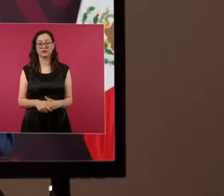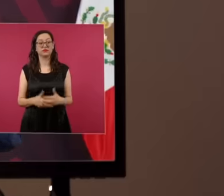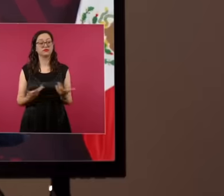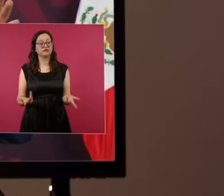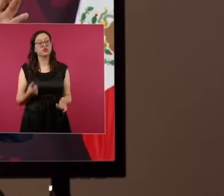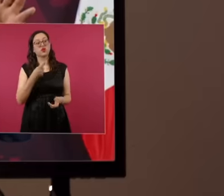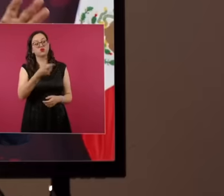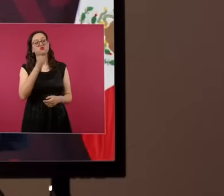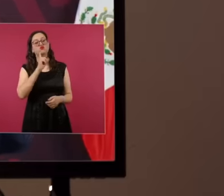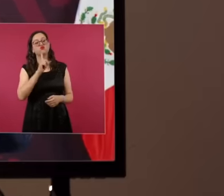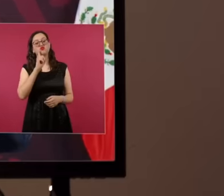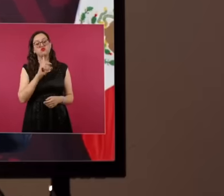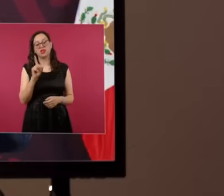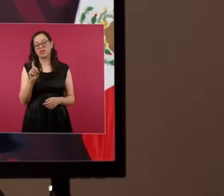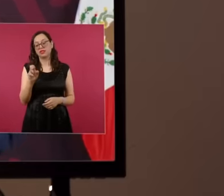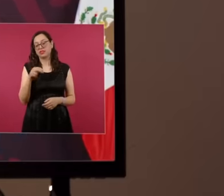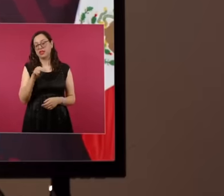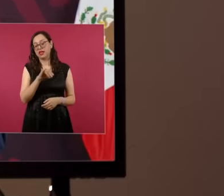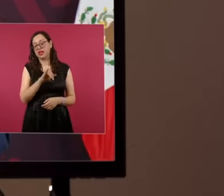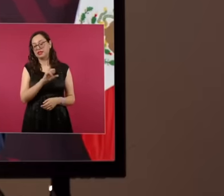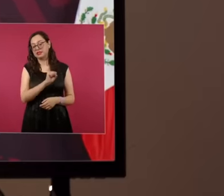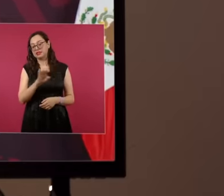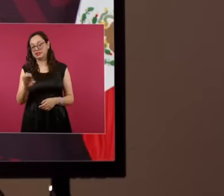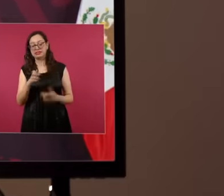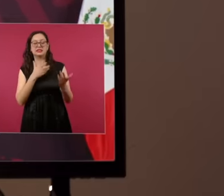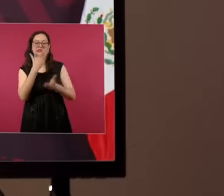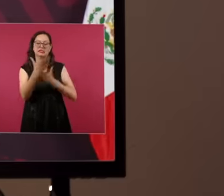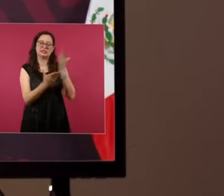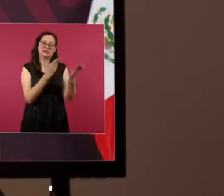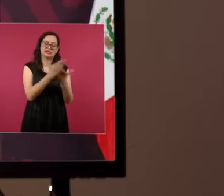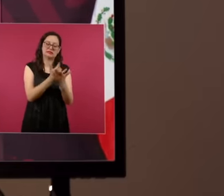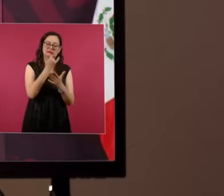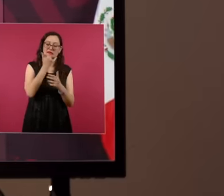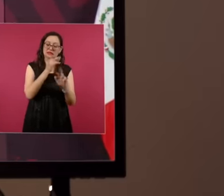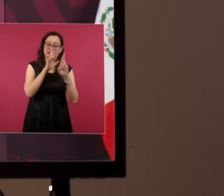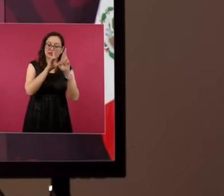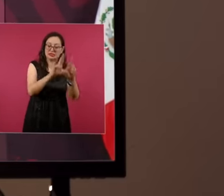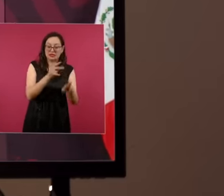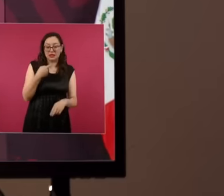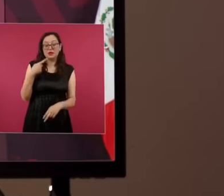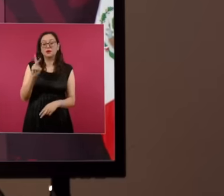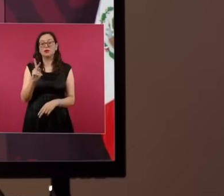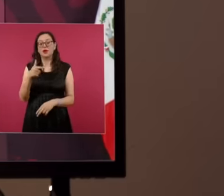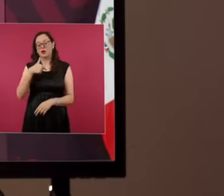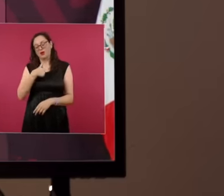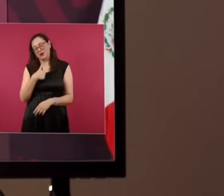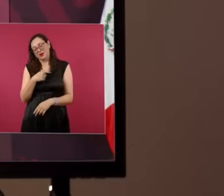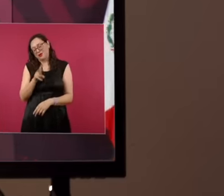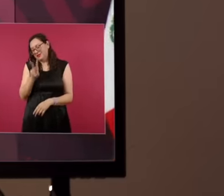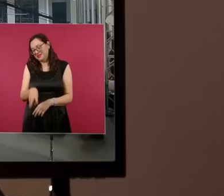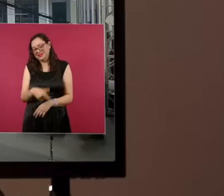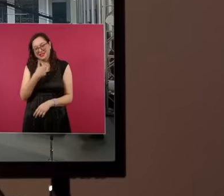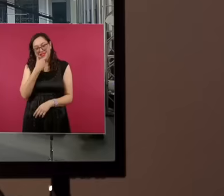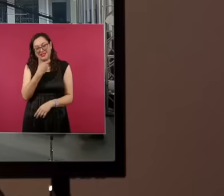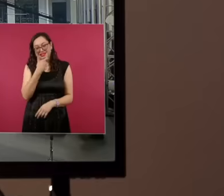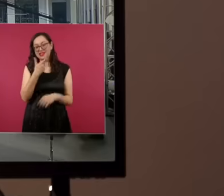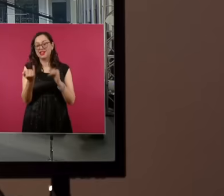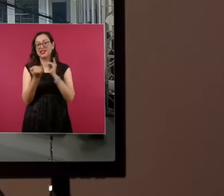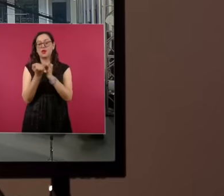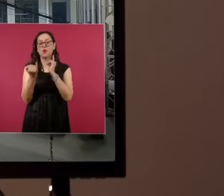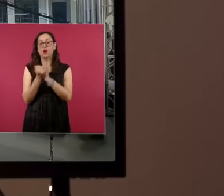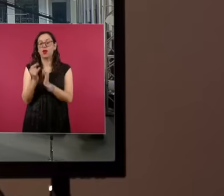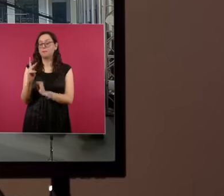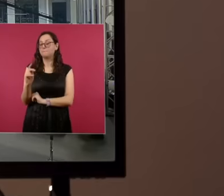and others, it caught my attention and This guy made me laugh Pedro Ferriz says I went to